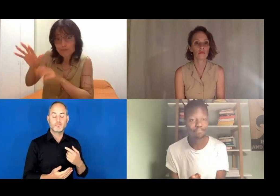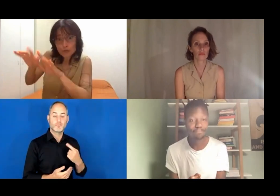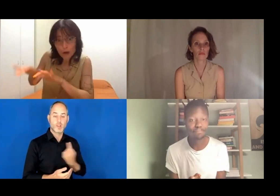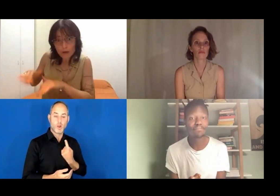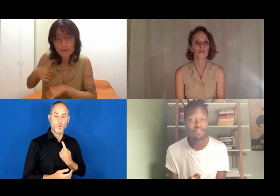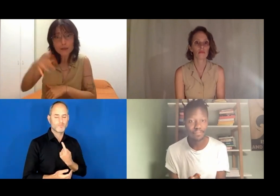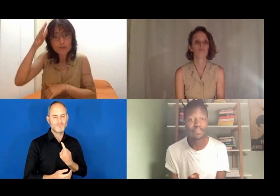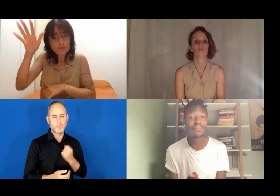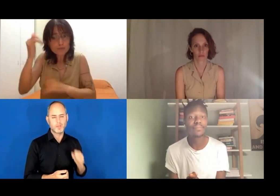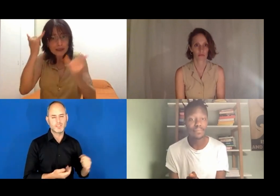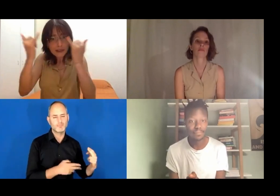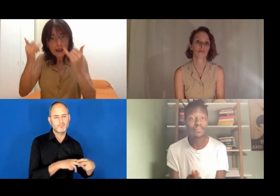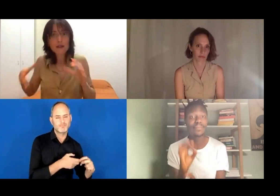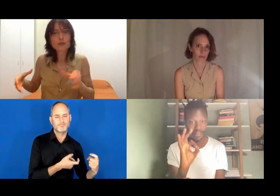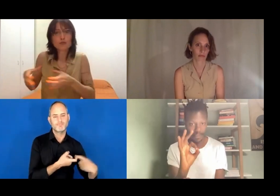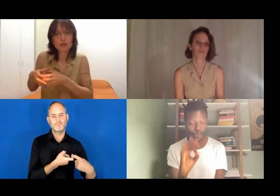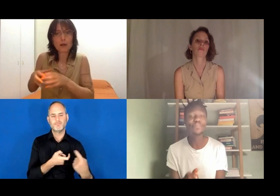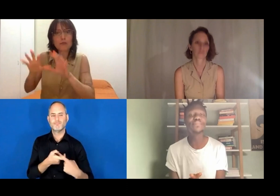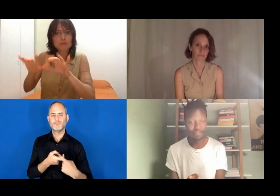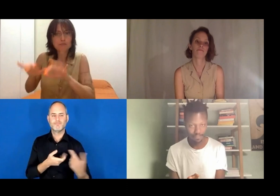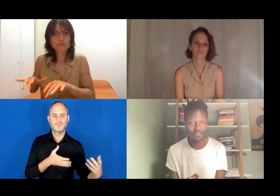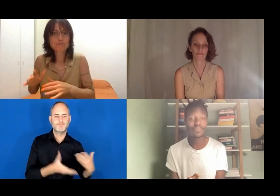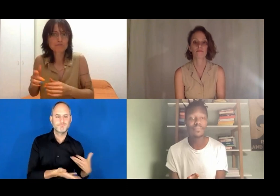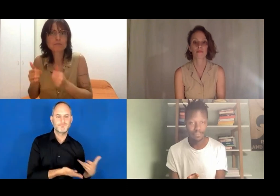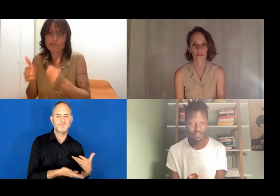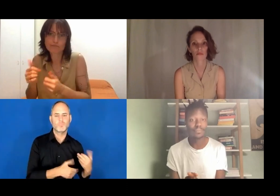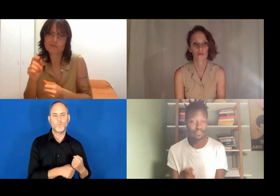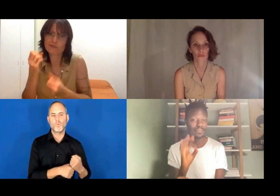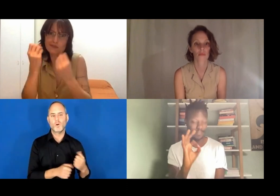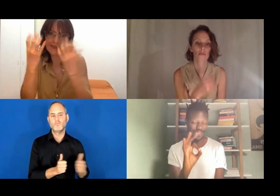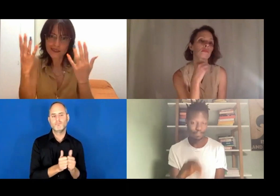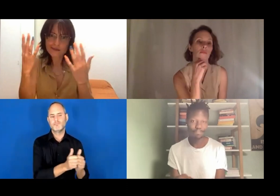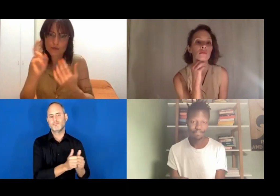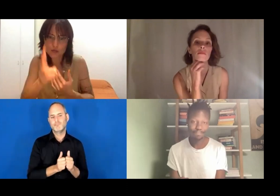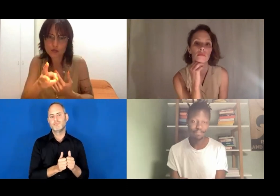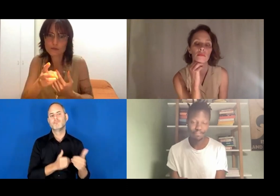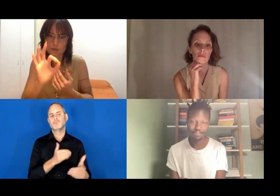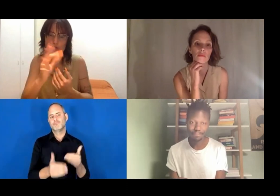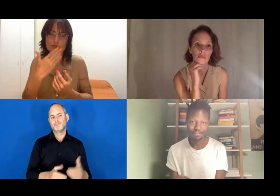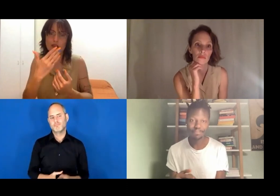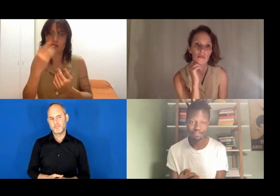Well, if you are a good writer of applications, I do something else, and we work together.